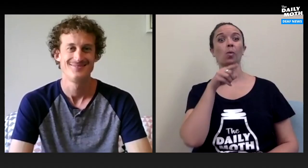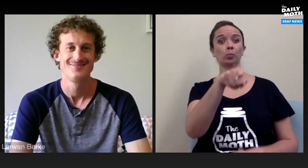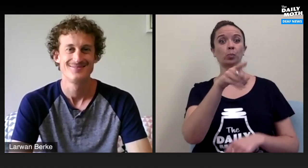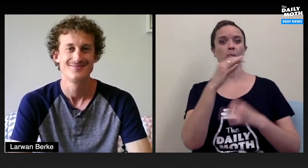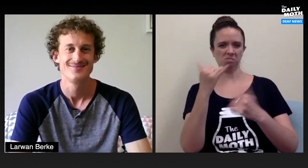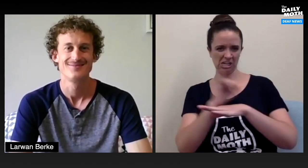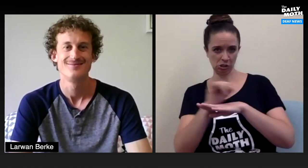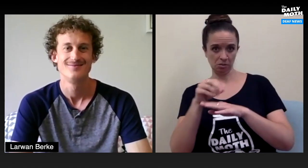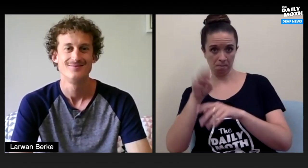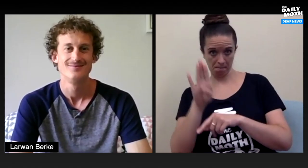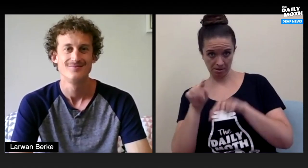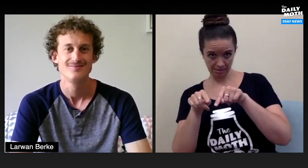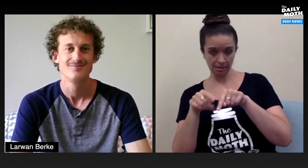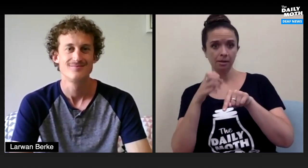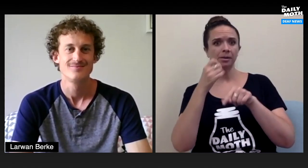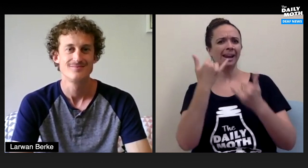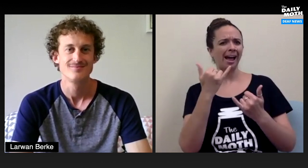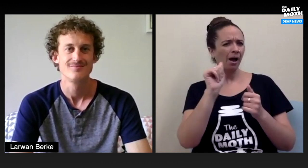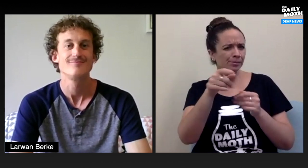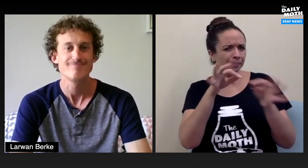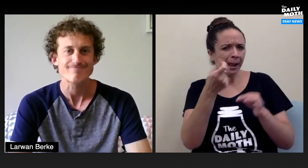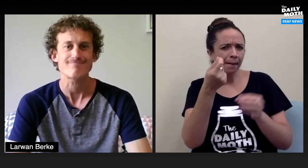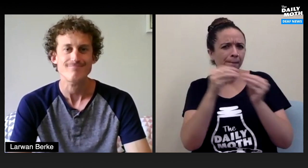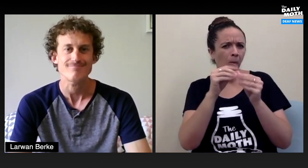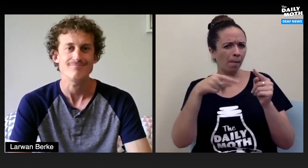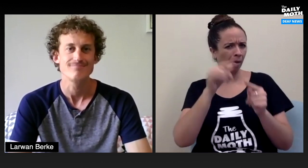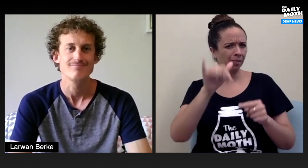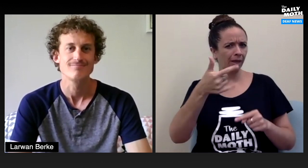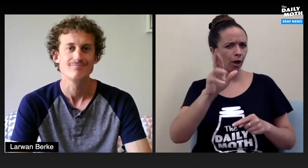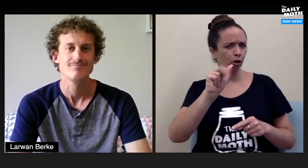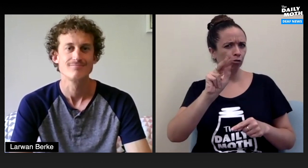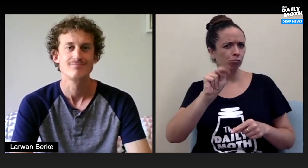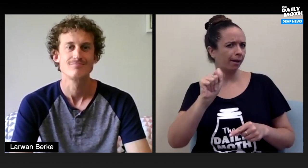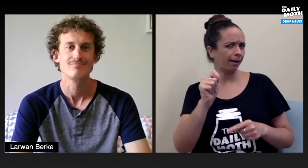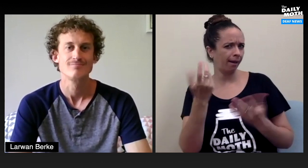You're interning in Boston so now could you explain a little more about the grant?